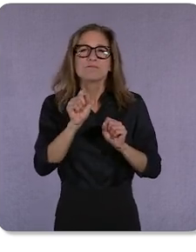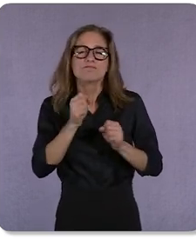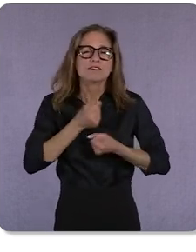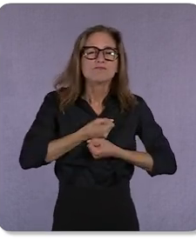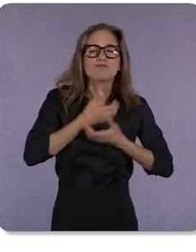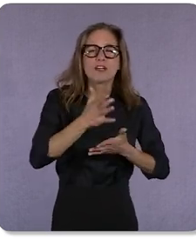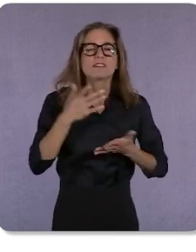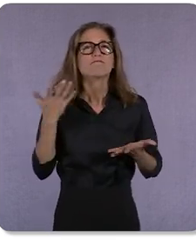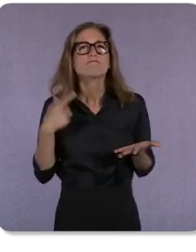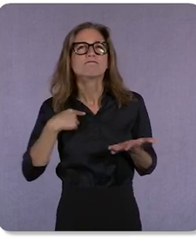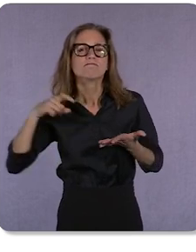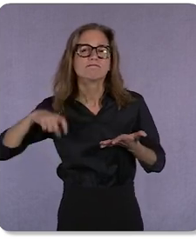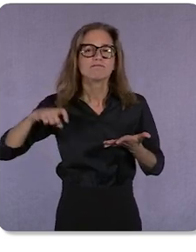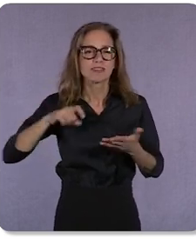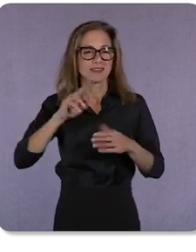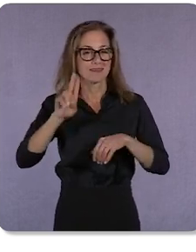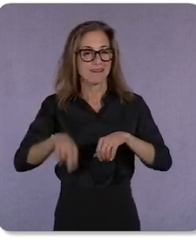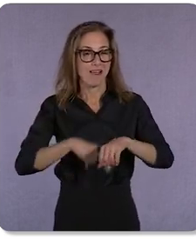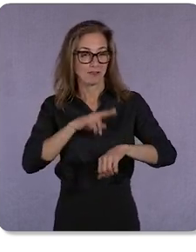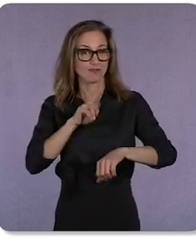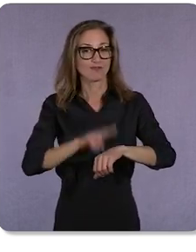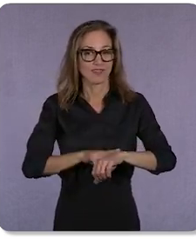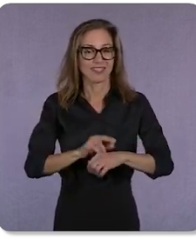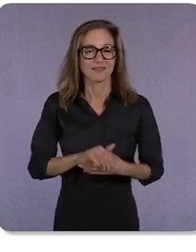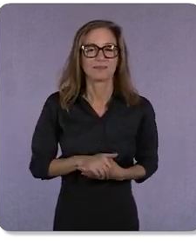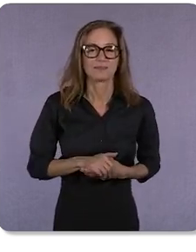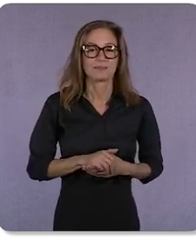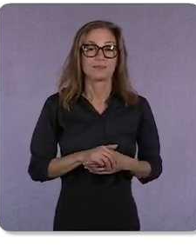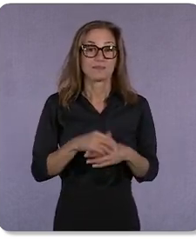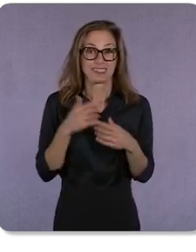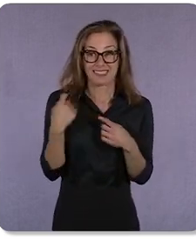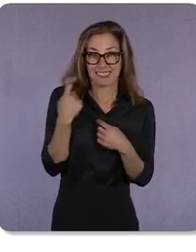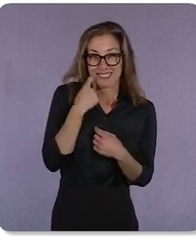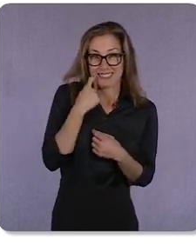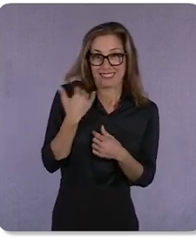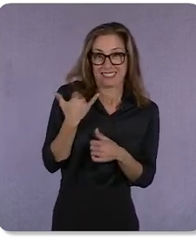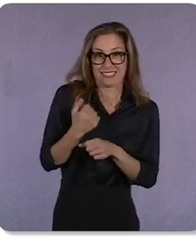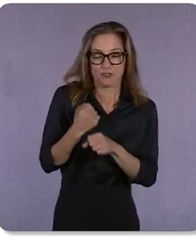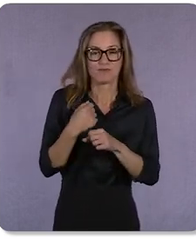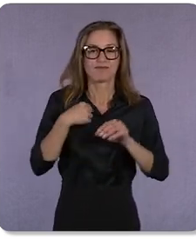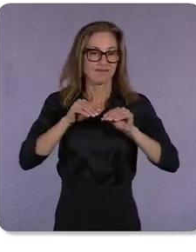ways that are more natural than ever before. And earlier this month, we launched Multisearch,